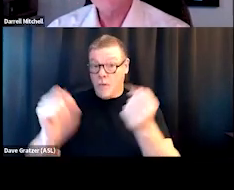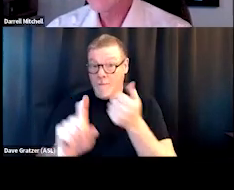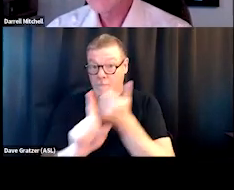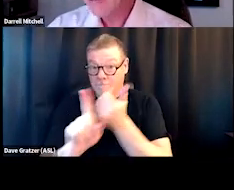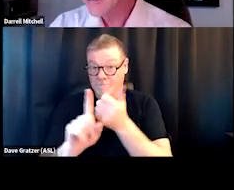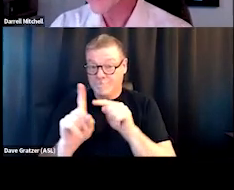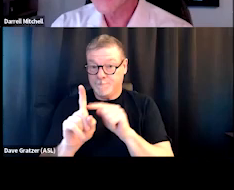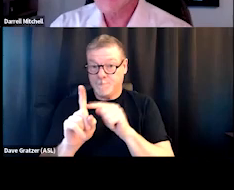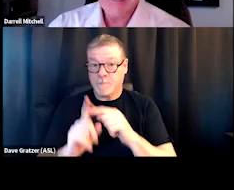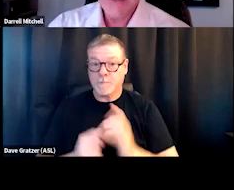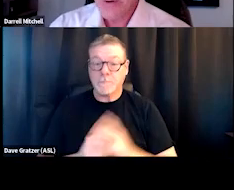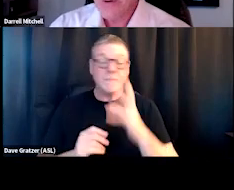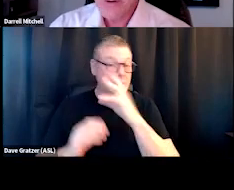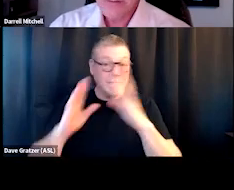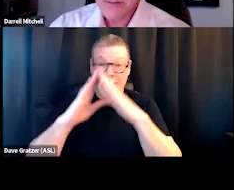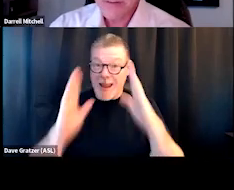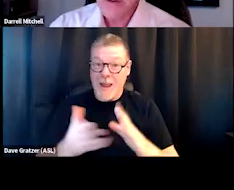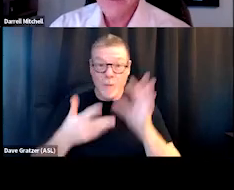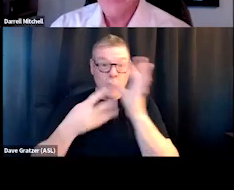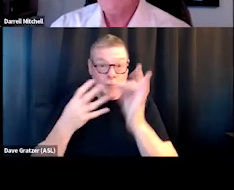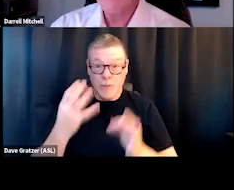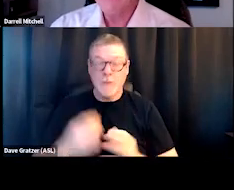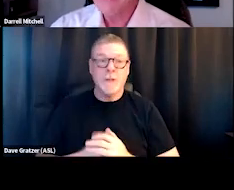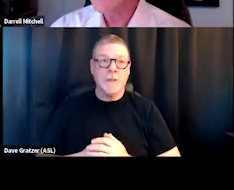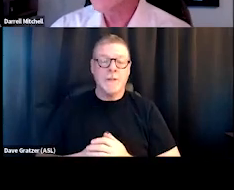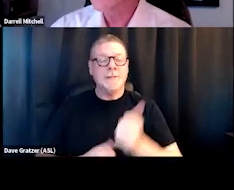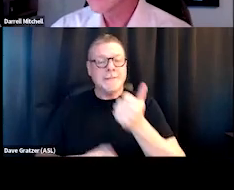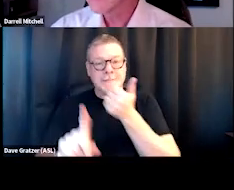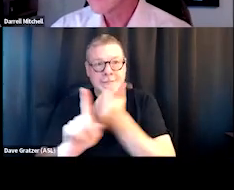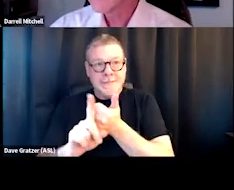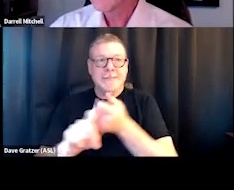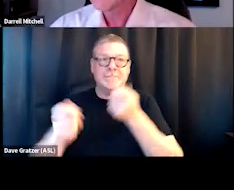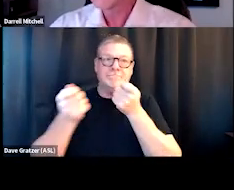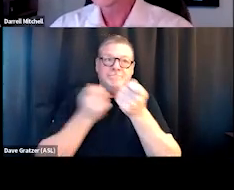you know, and housing choices, these are all self-driven decisions.